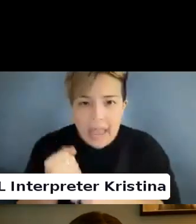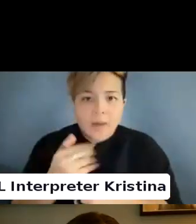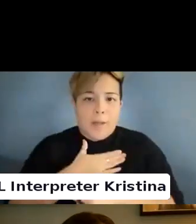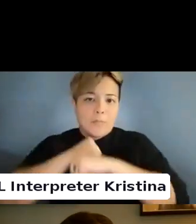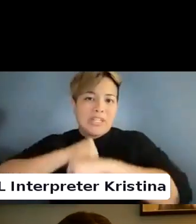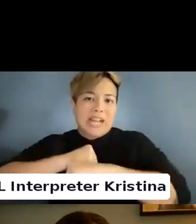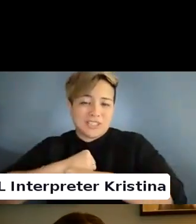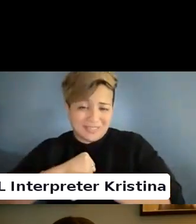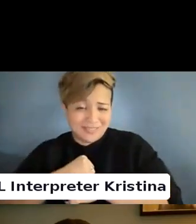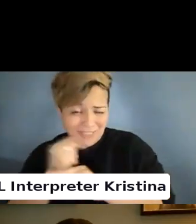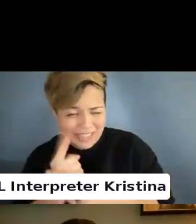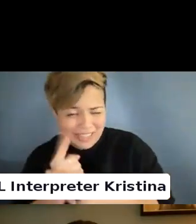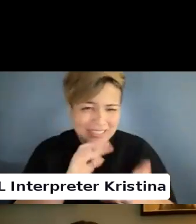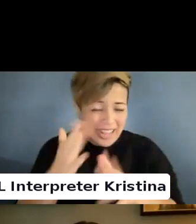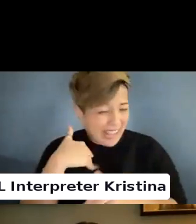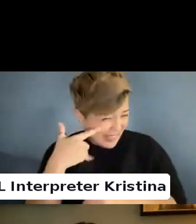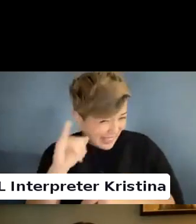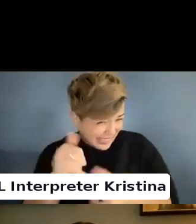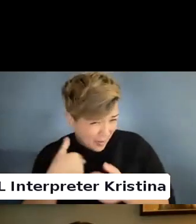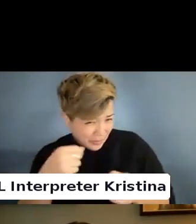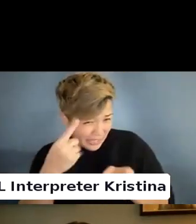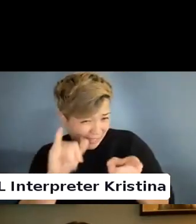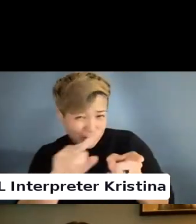So maybe that is how I am kind of understanding?